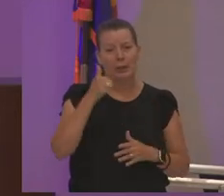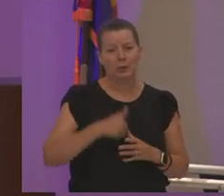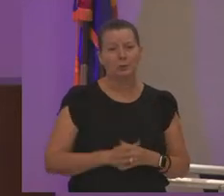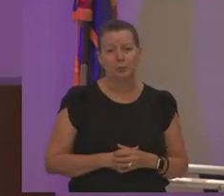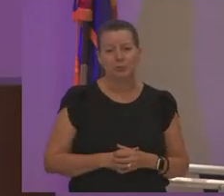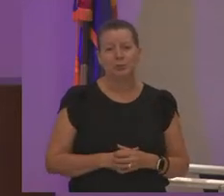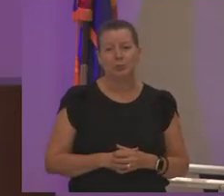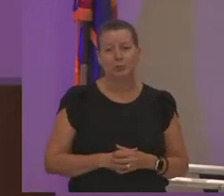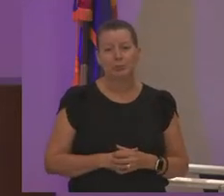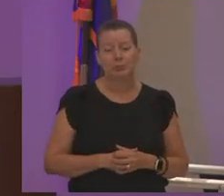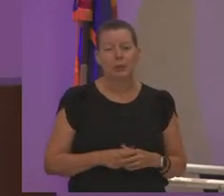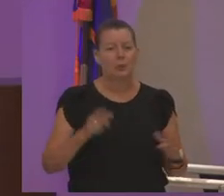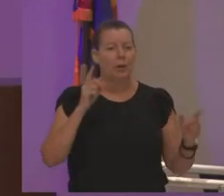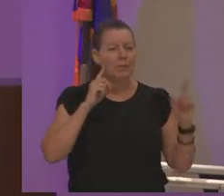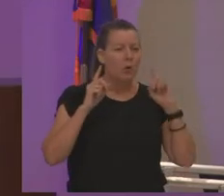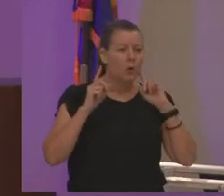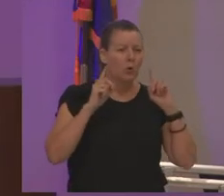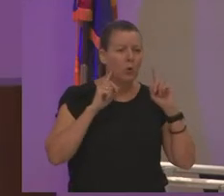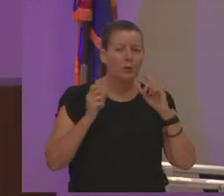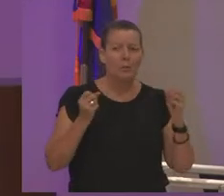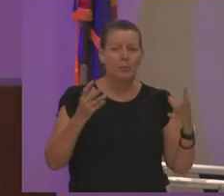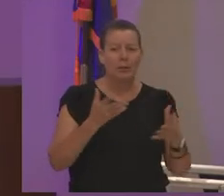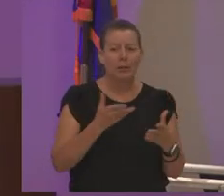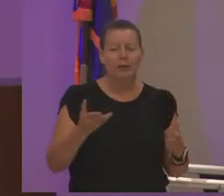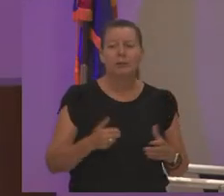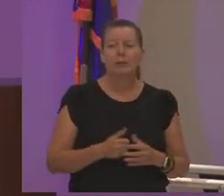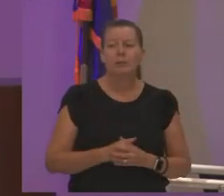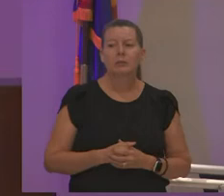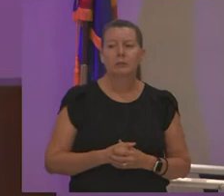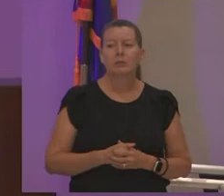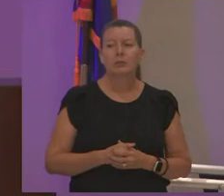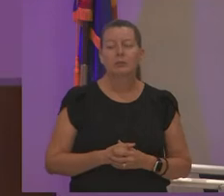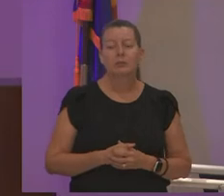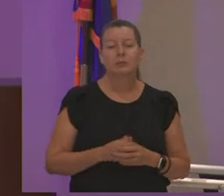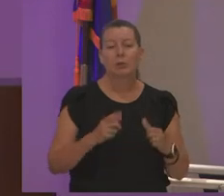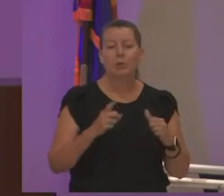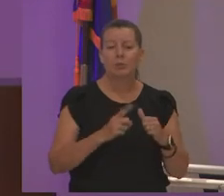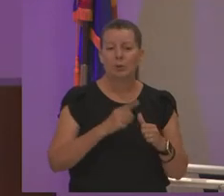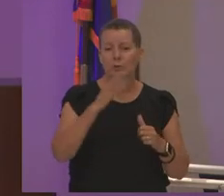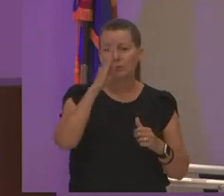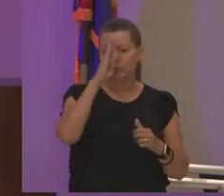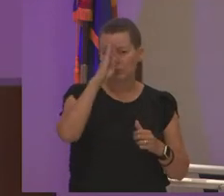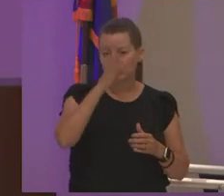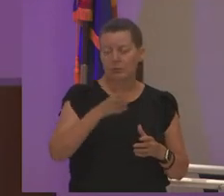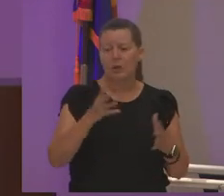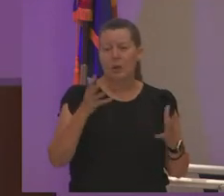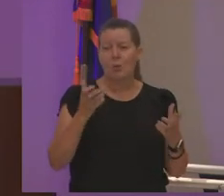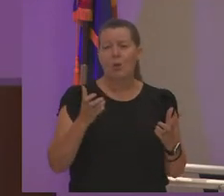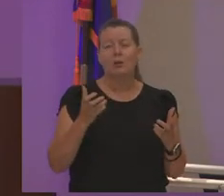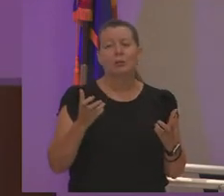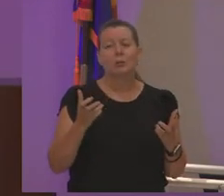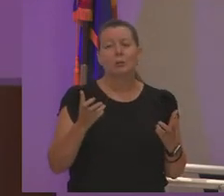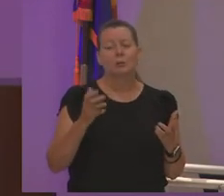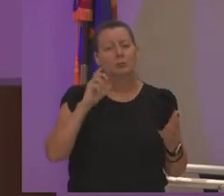so i've heard many things and first and foremost what i want to do is just acknowledge